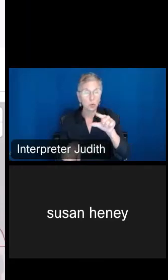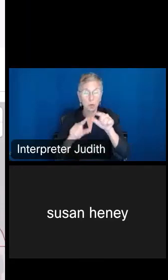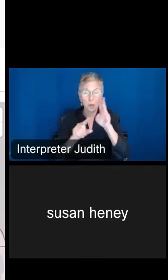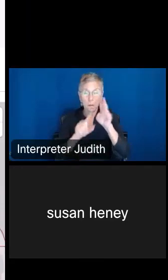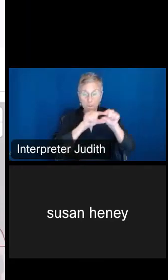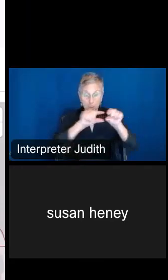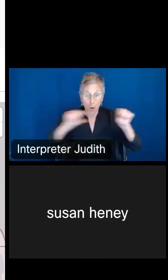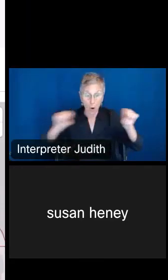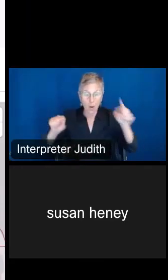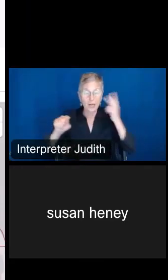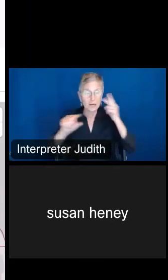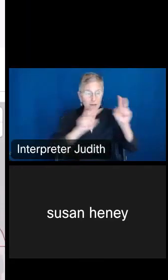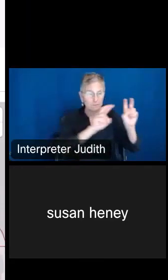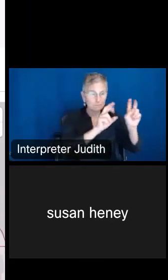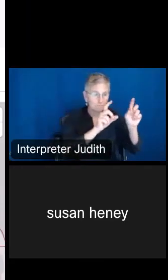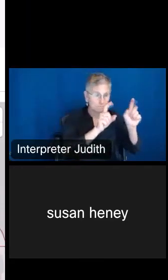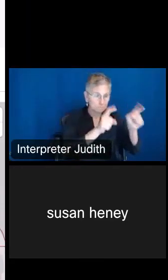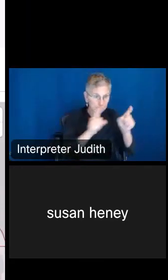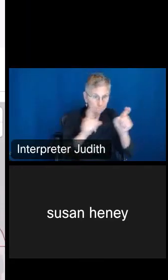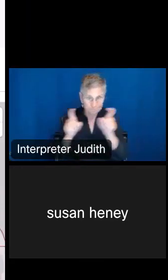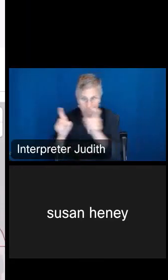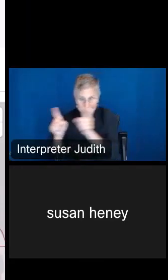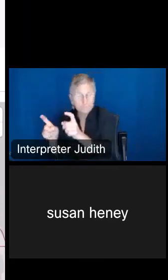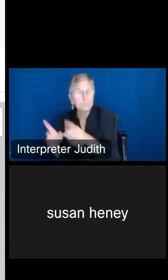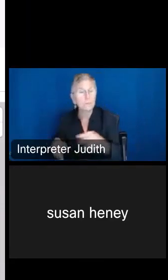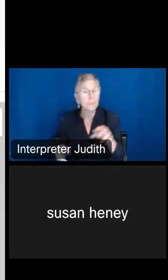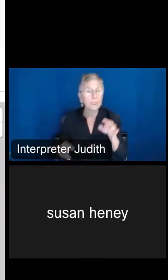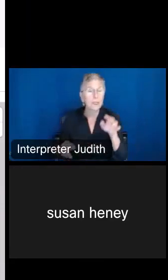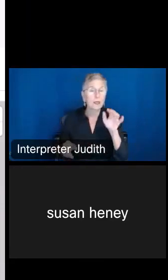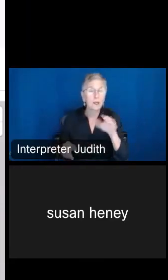headers here that you can access. So this is Orange County, Florida.